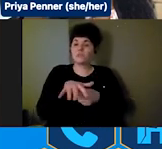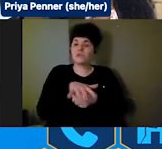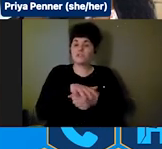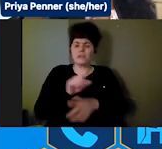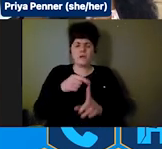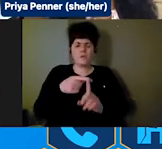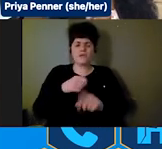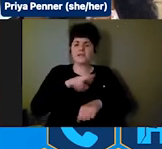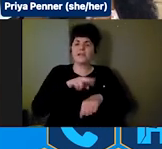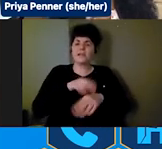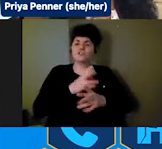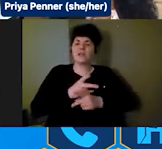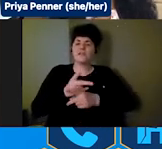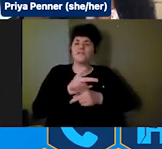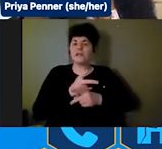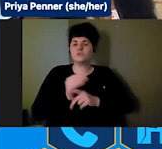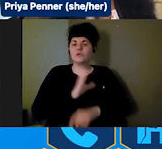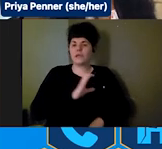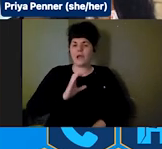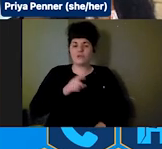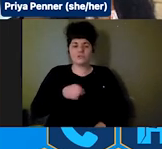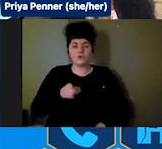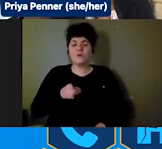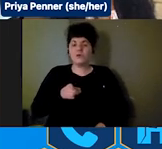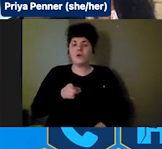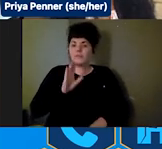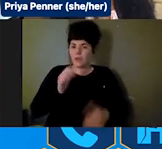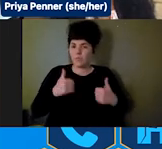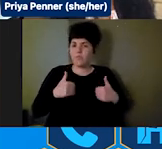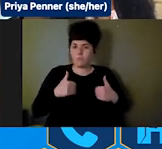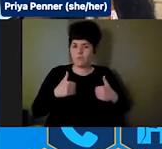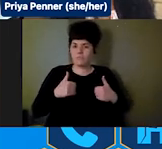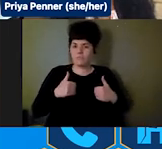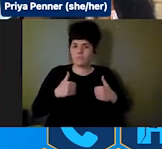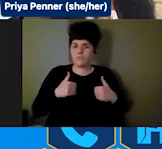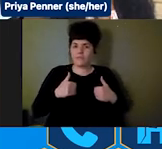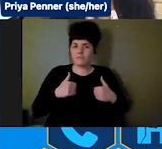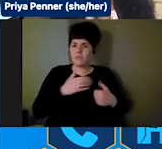Council that would be made up, primarily, of people with disabilities, people with access and functional needs,